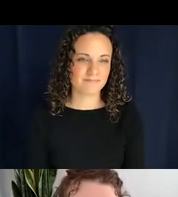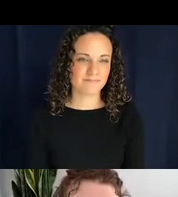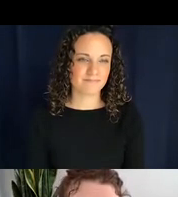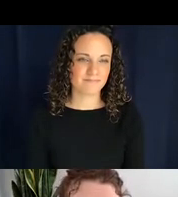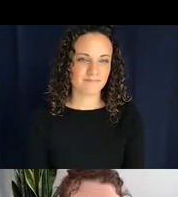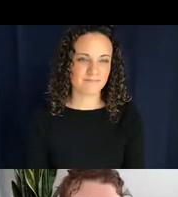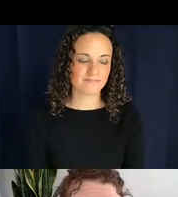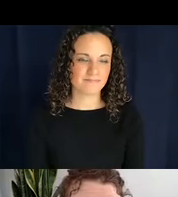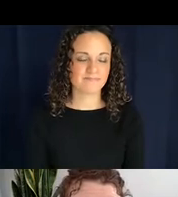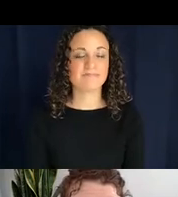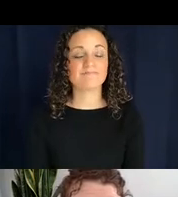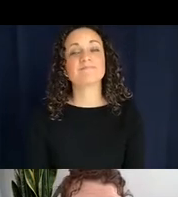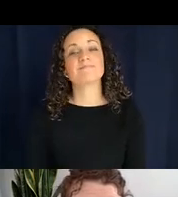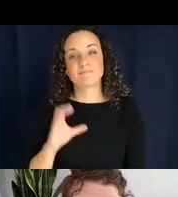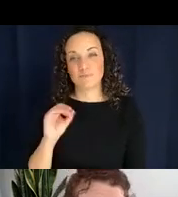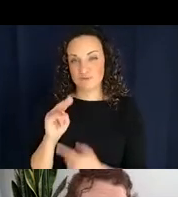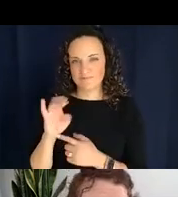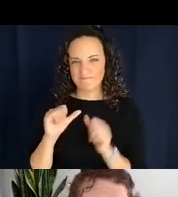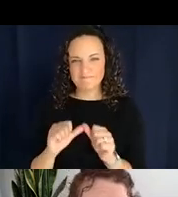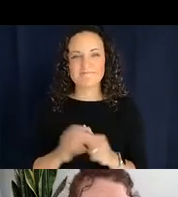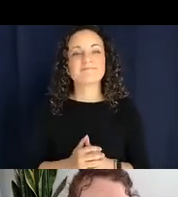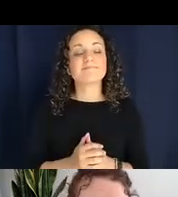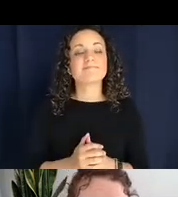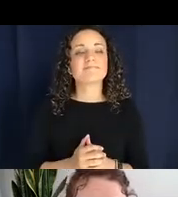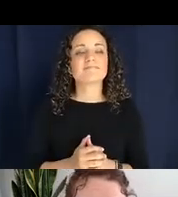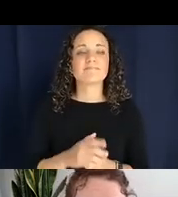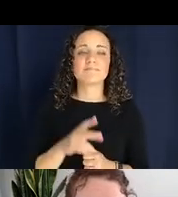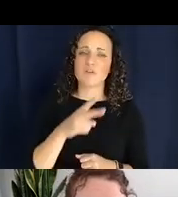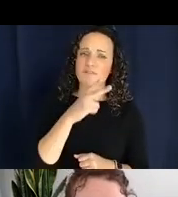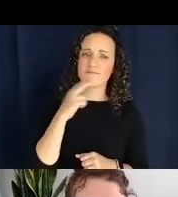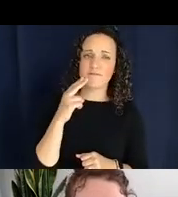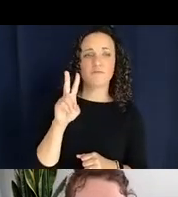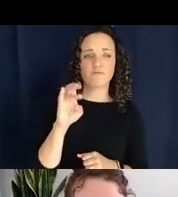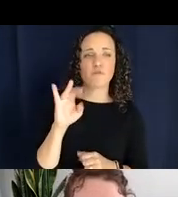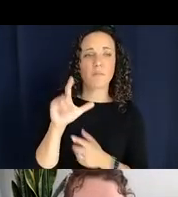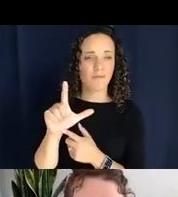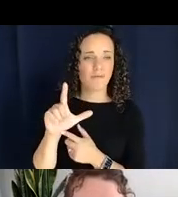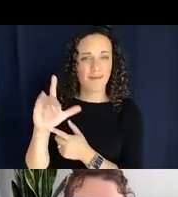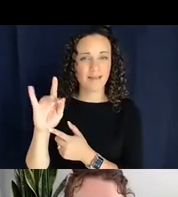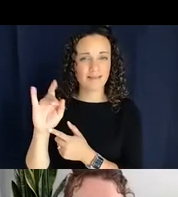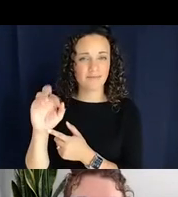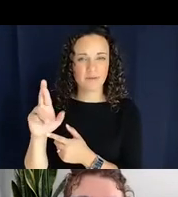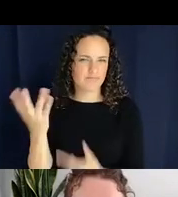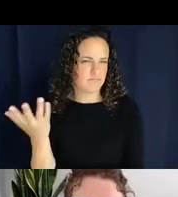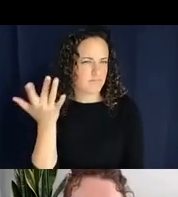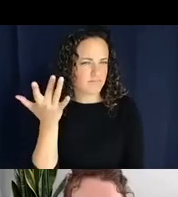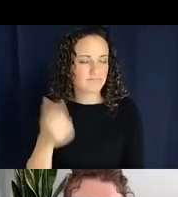So why have verbal classifiers? Two different kinds of things that verbal classifiers can